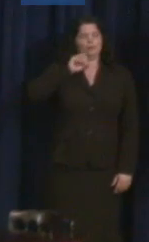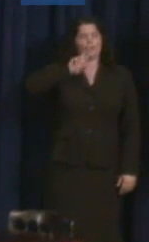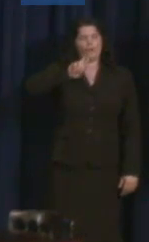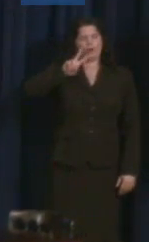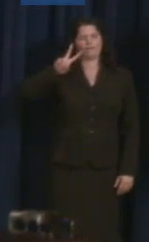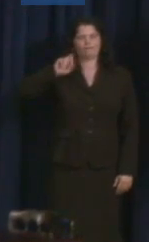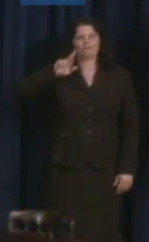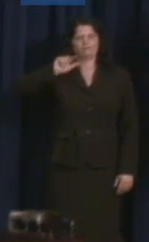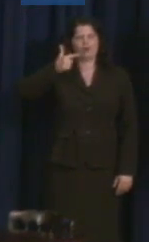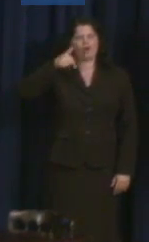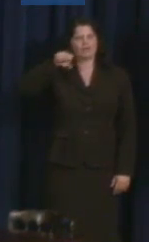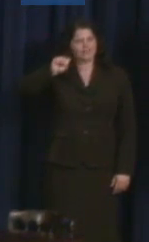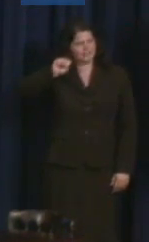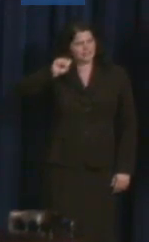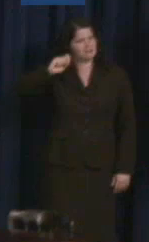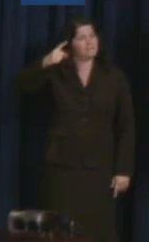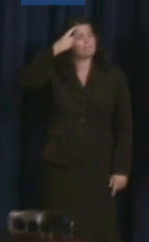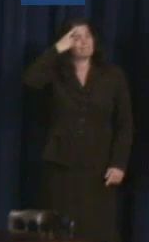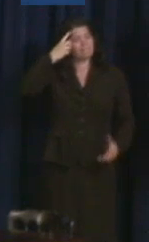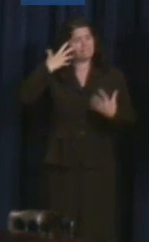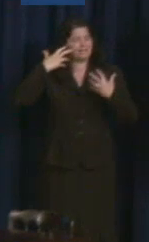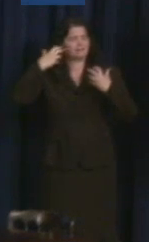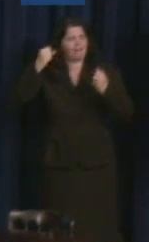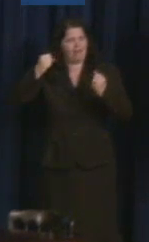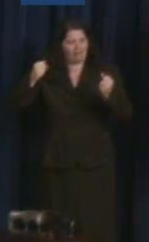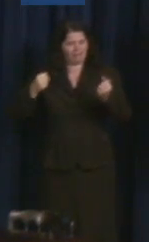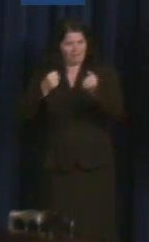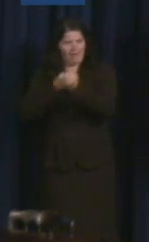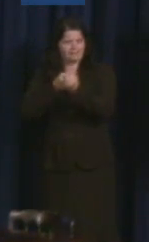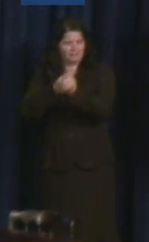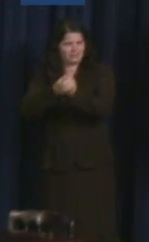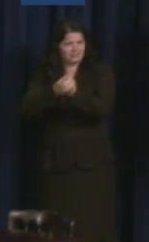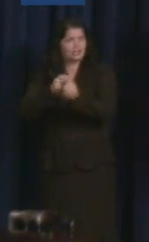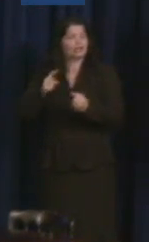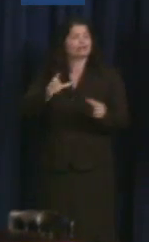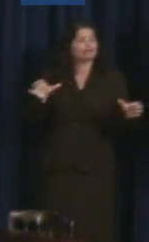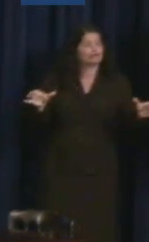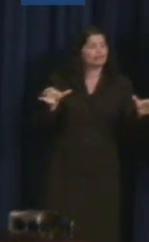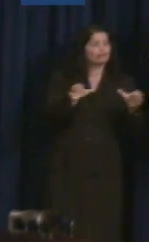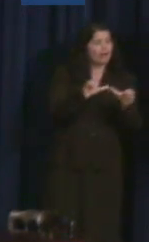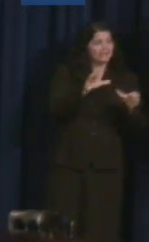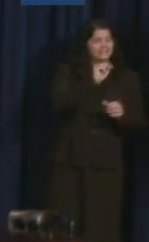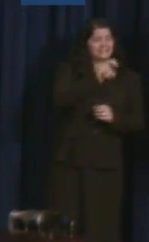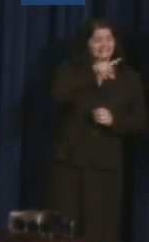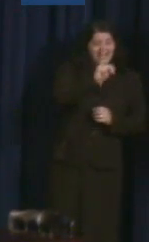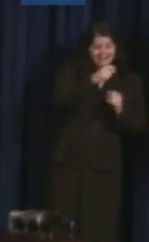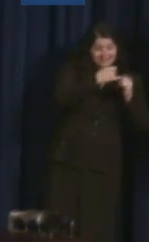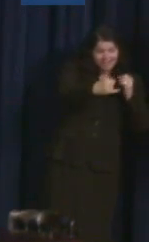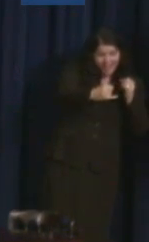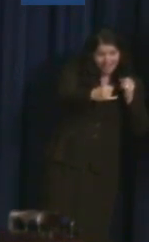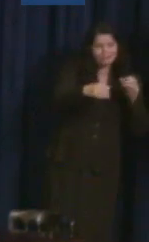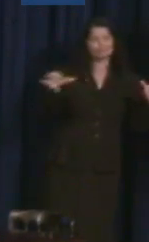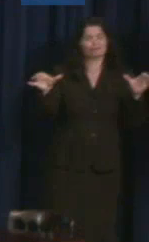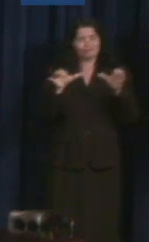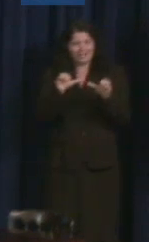She is a Crisis TextLine crisis counselor and a